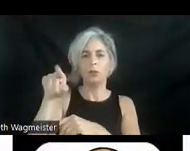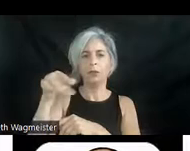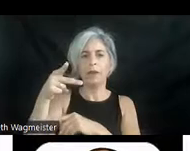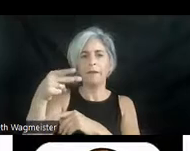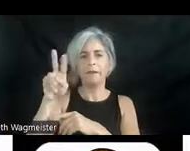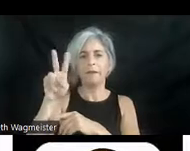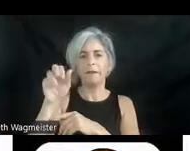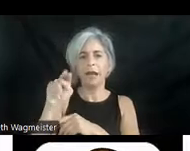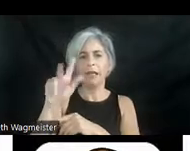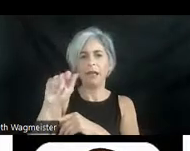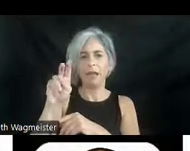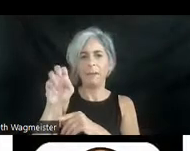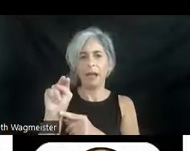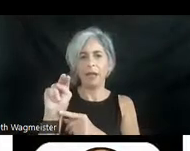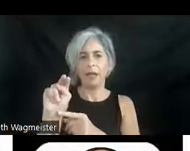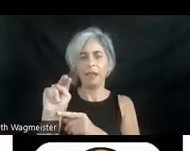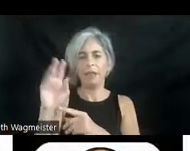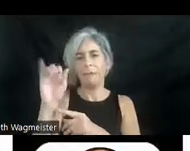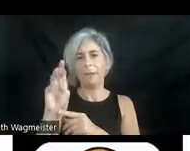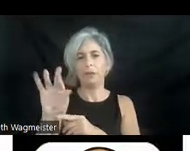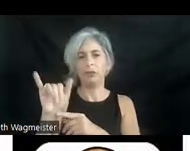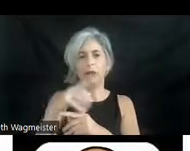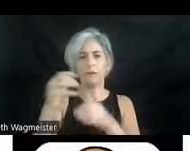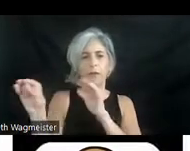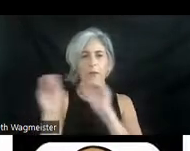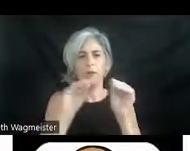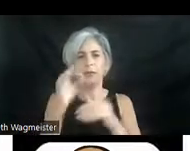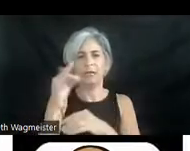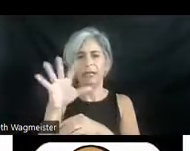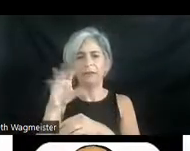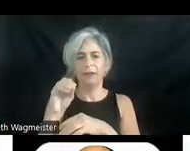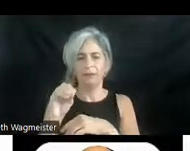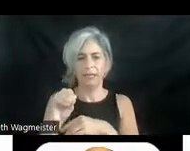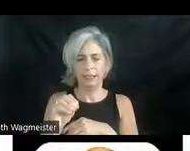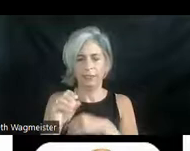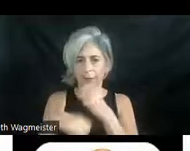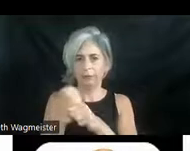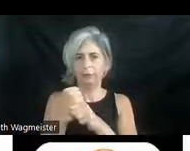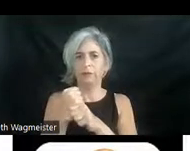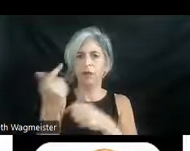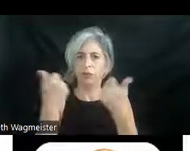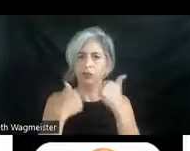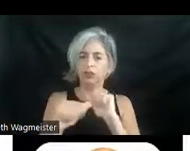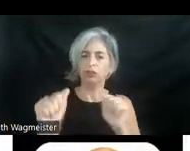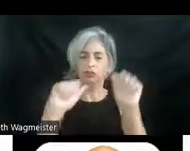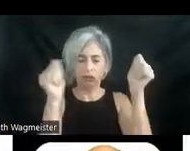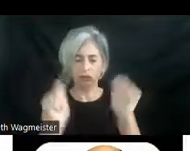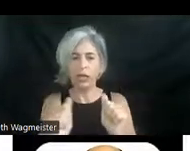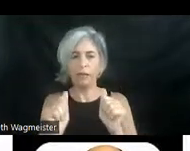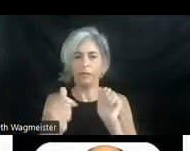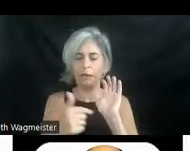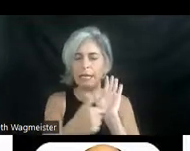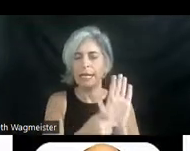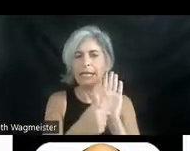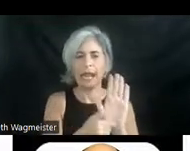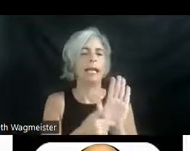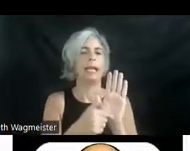of movement of annotation. You might have heard of his series of indicating movement